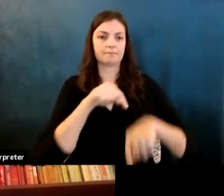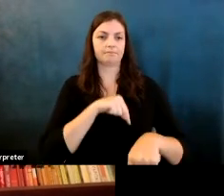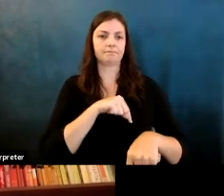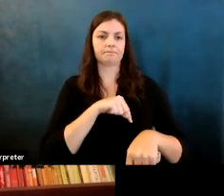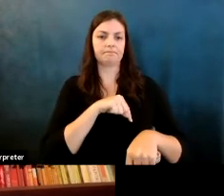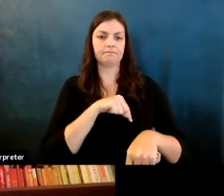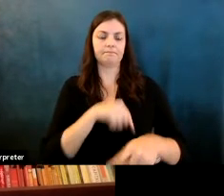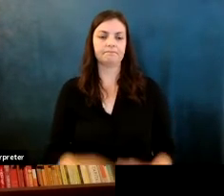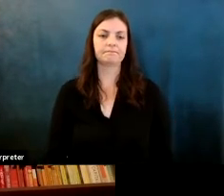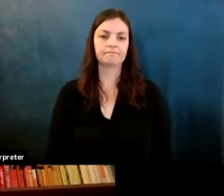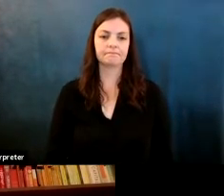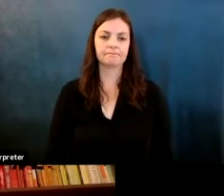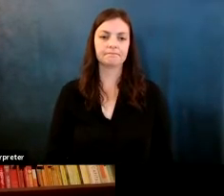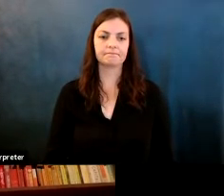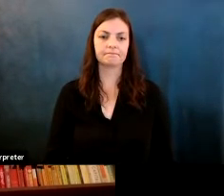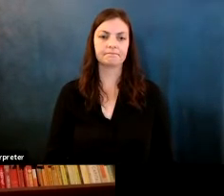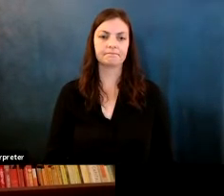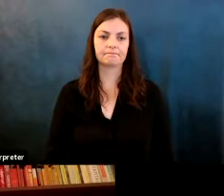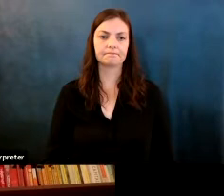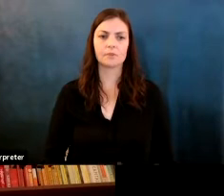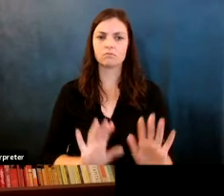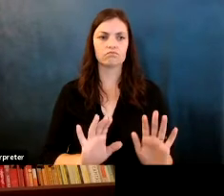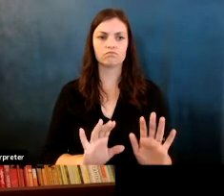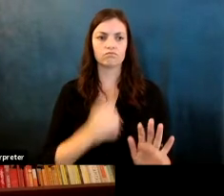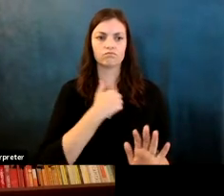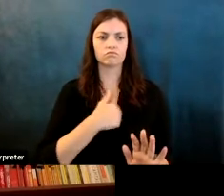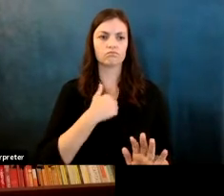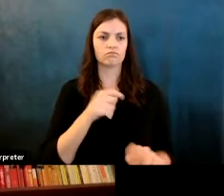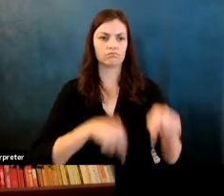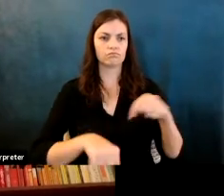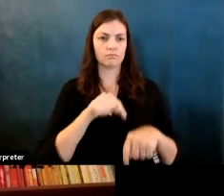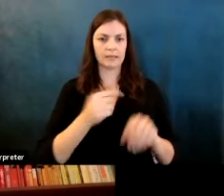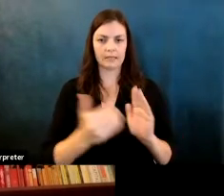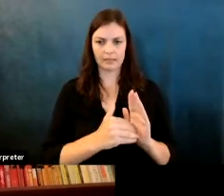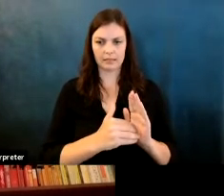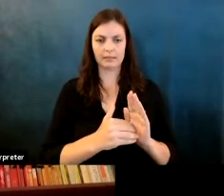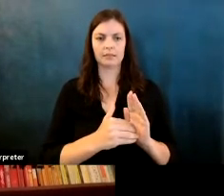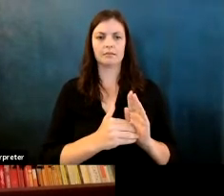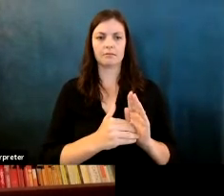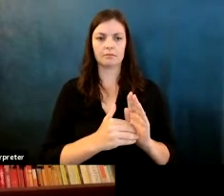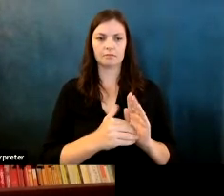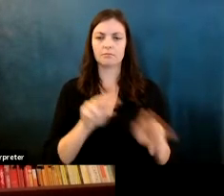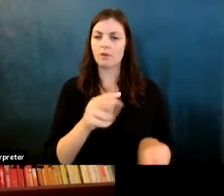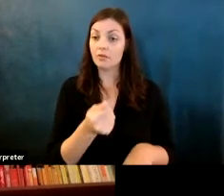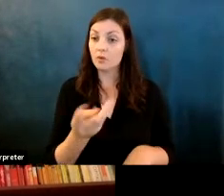Fernanda Viegas: And let's take a look at if sorry, let me go back again and take a look at a few of the things that.